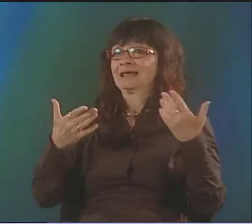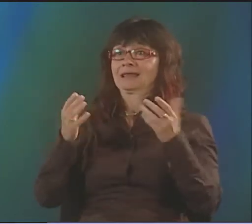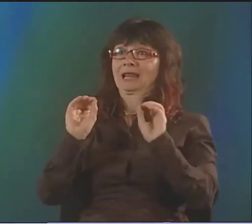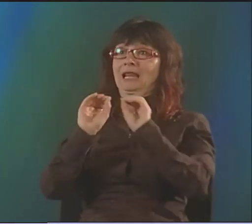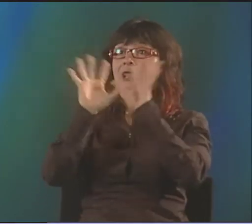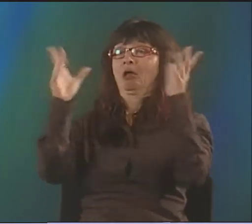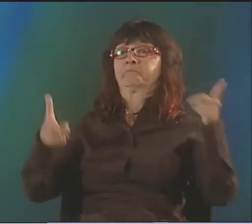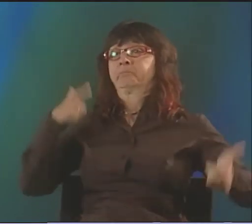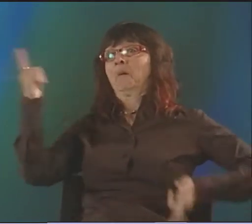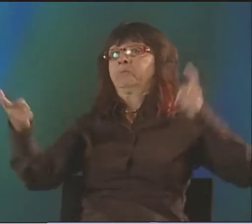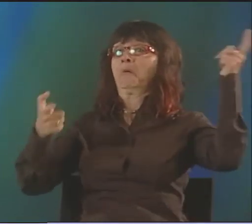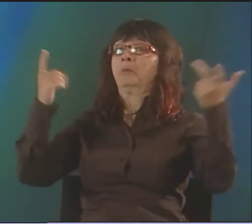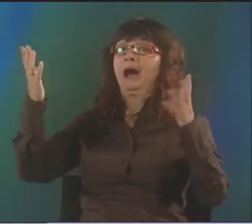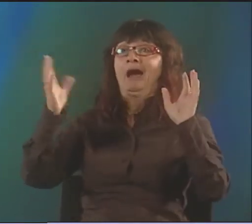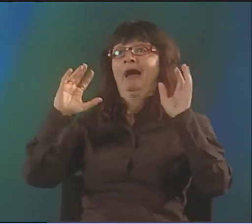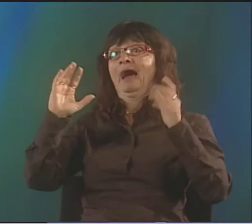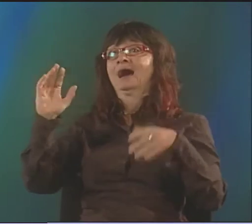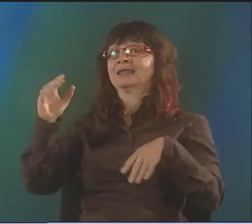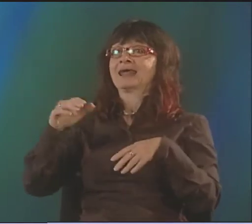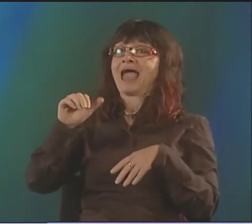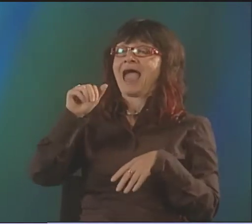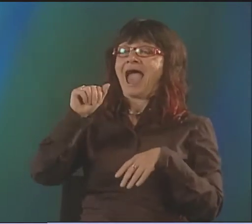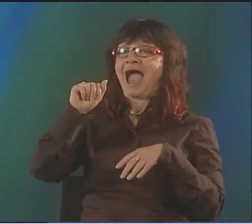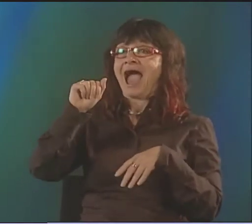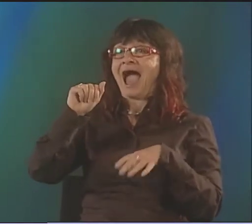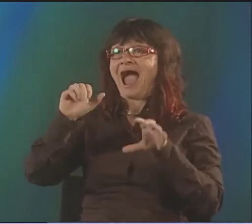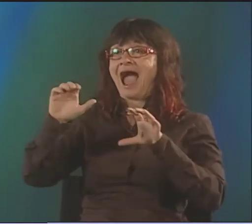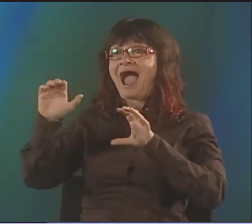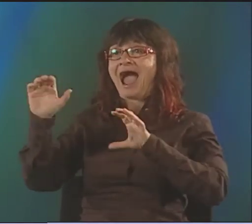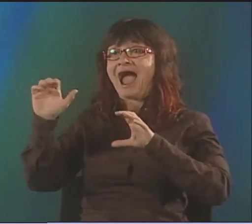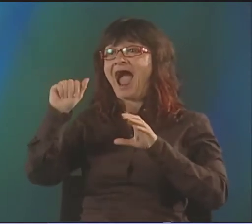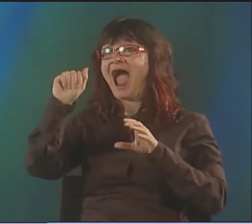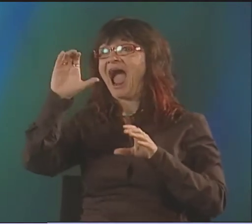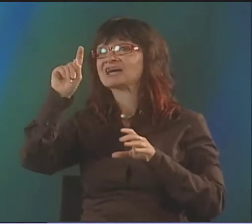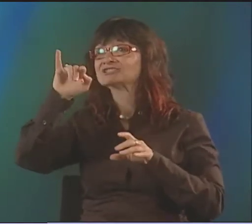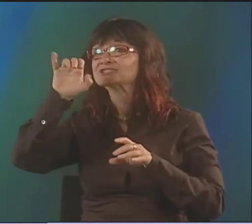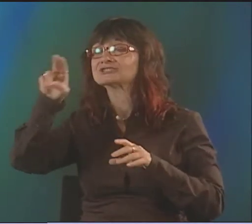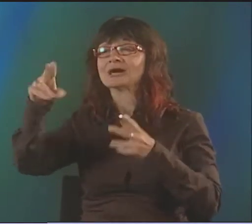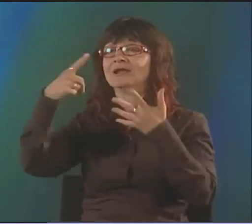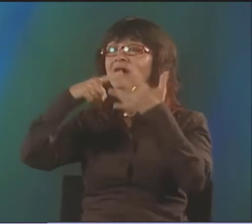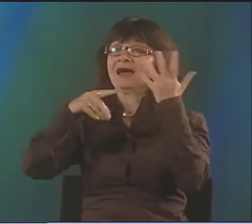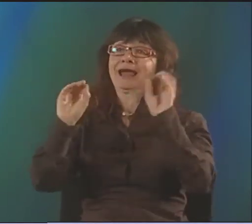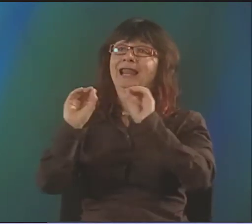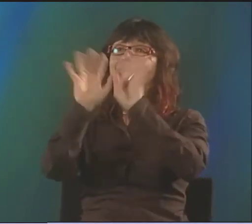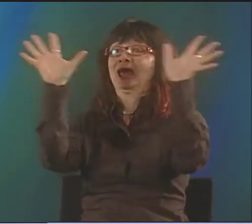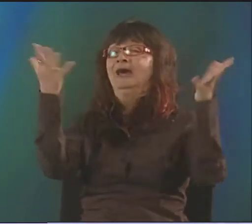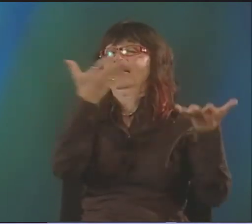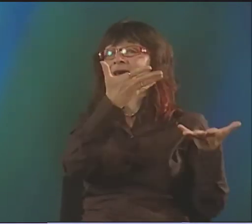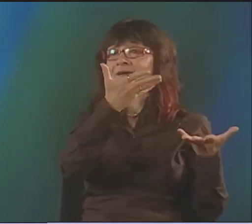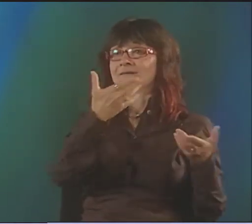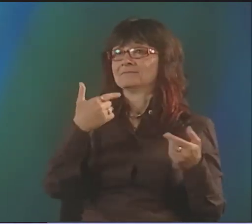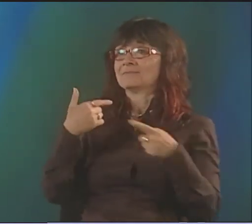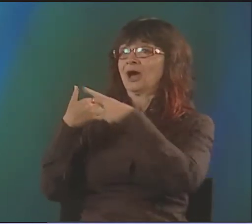ESPECIALLY FOR DEAF PEOPLE IN EUROPE. IT'S JUST A EUROPEAN THING. YOU KNOW, U.S. MOVIES-- THEY'RE SHOOT 'EM UP,